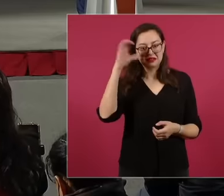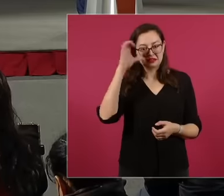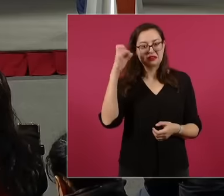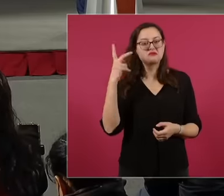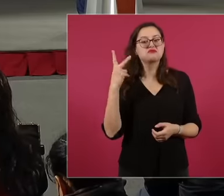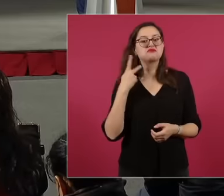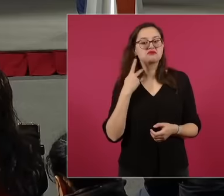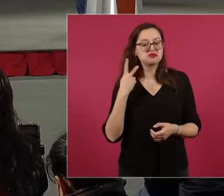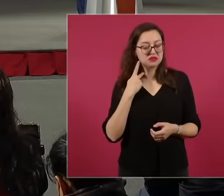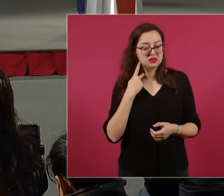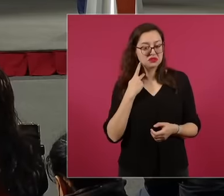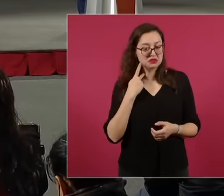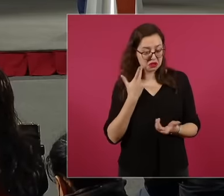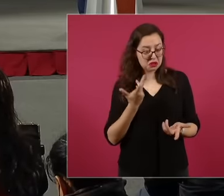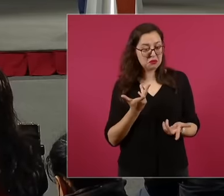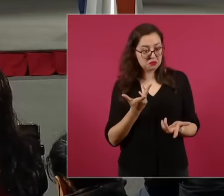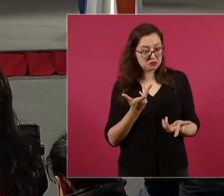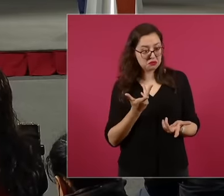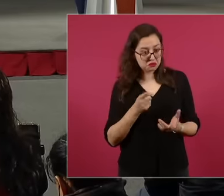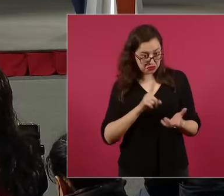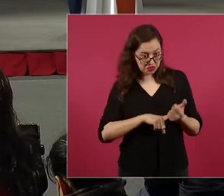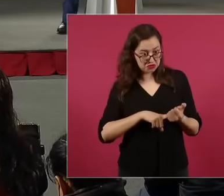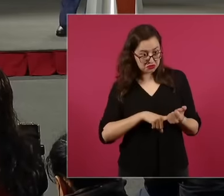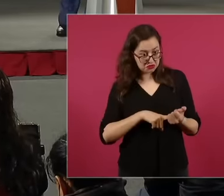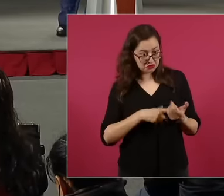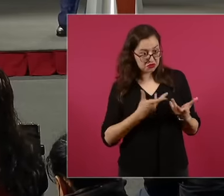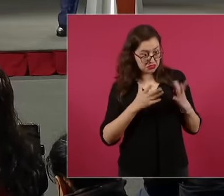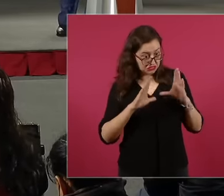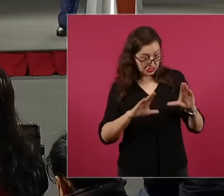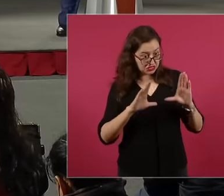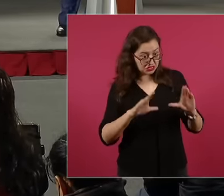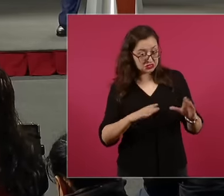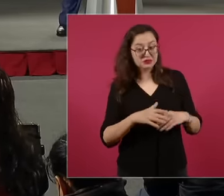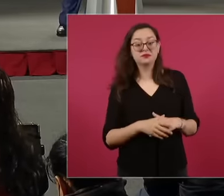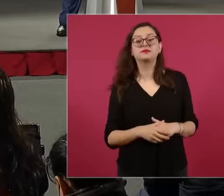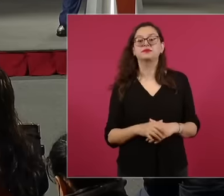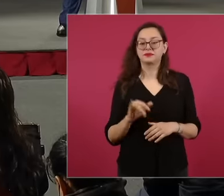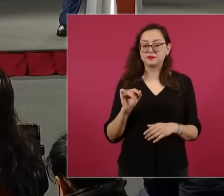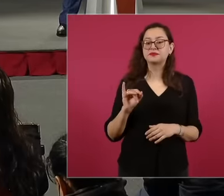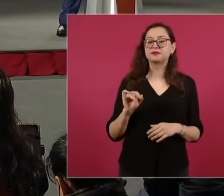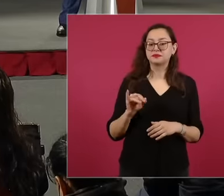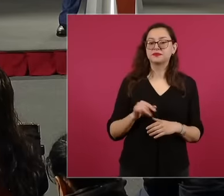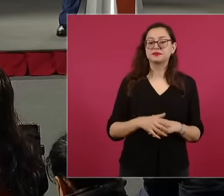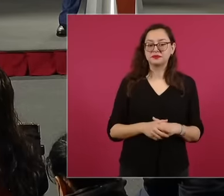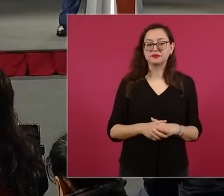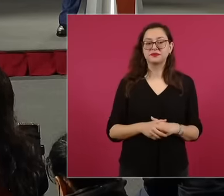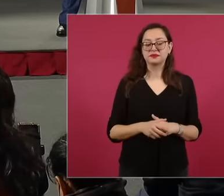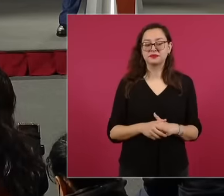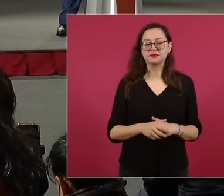today I visit talks and like you we graduated when you were 10 years old we did not graduate in the same